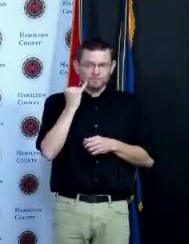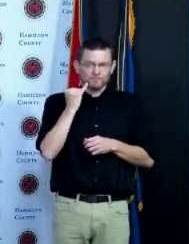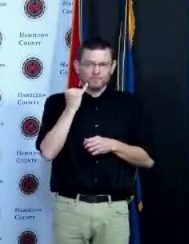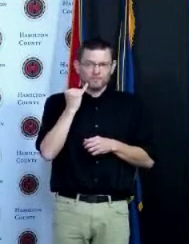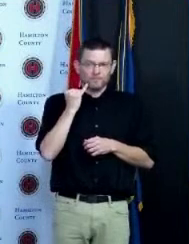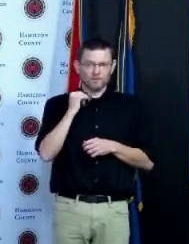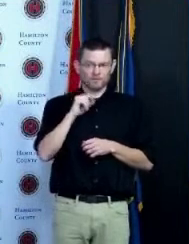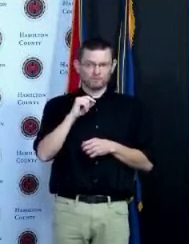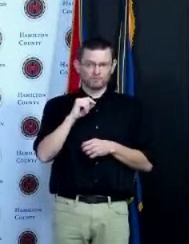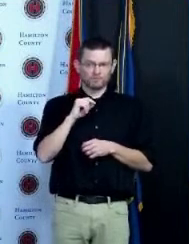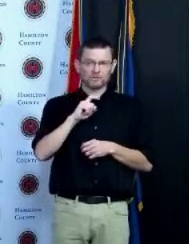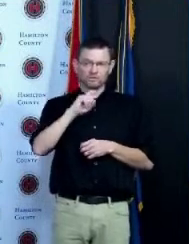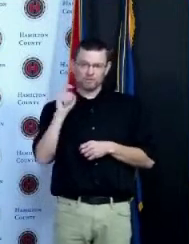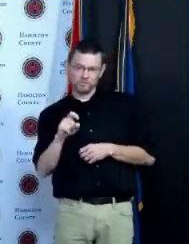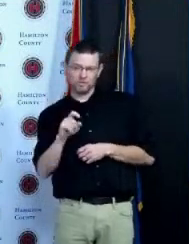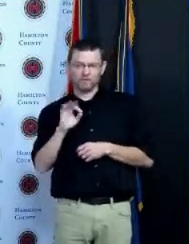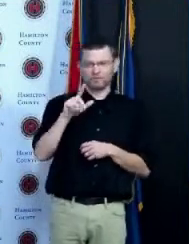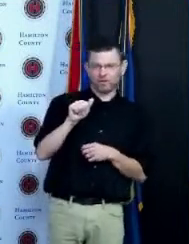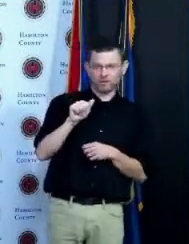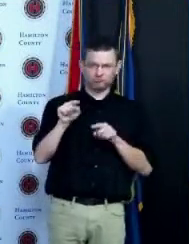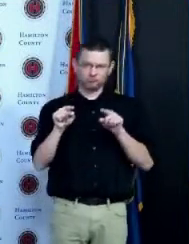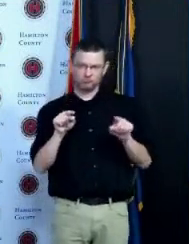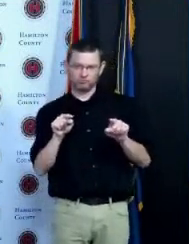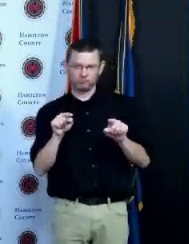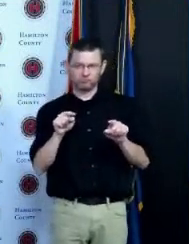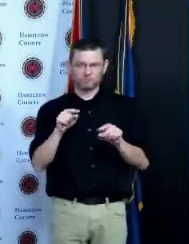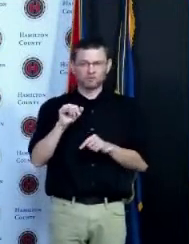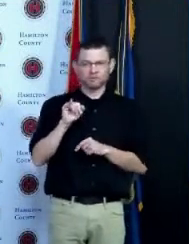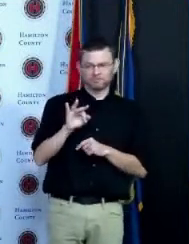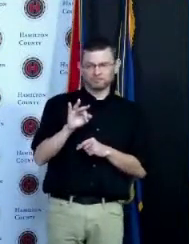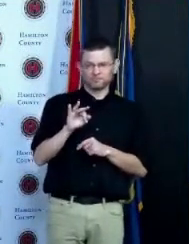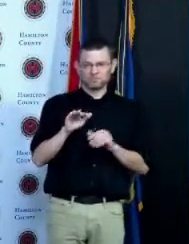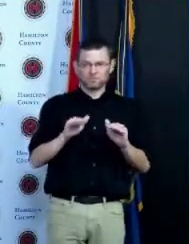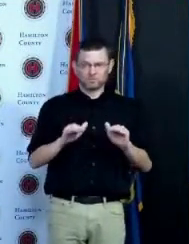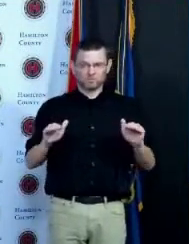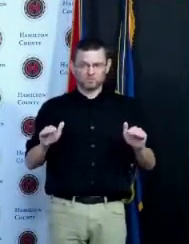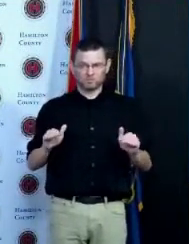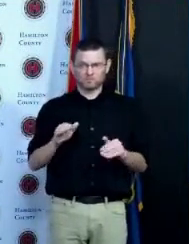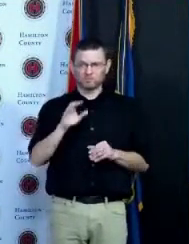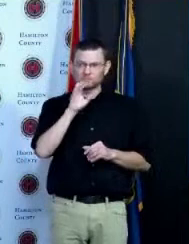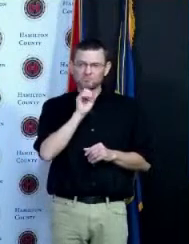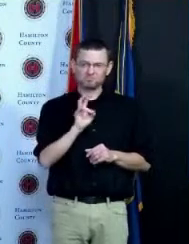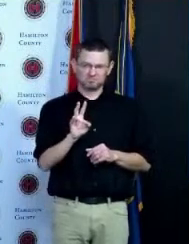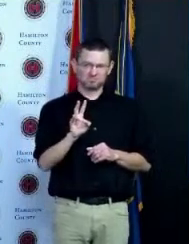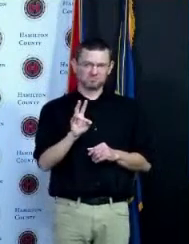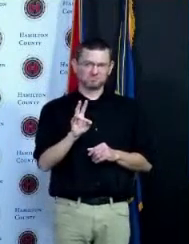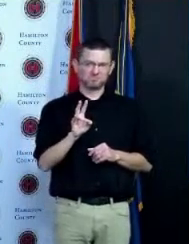very low risk of a bad result under 0.1 percent for a child whether that child who's playing